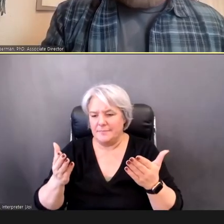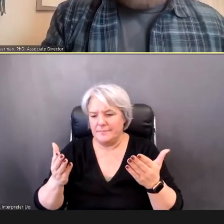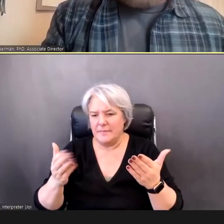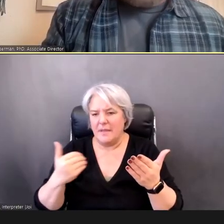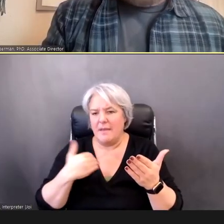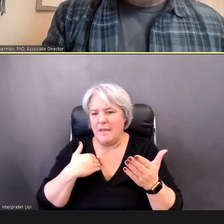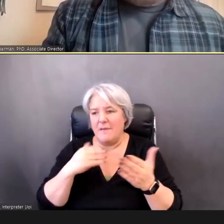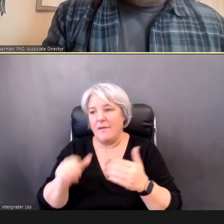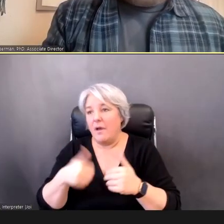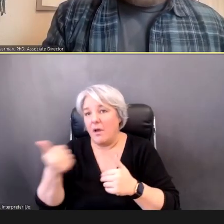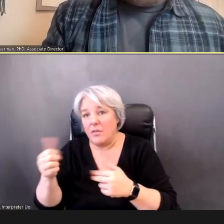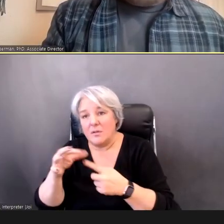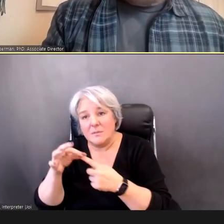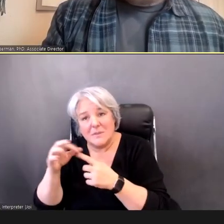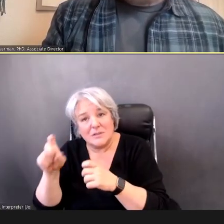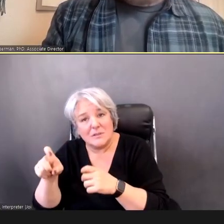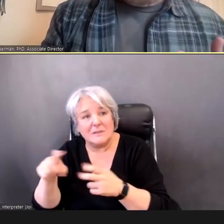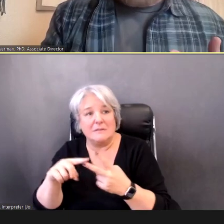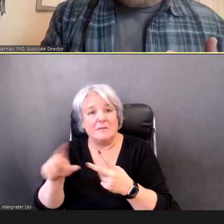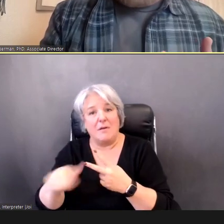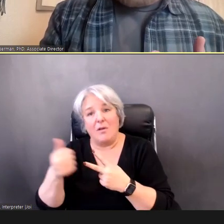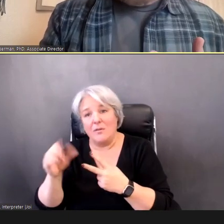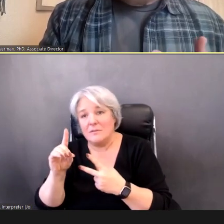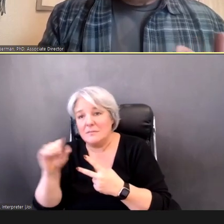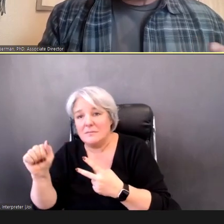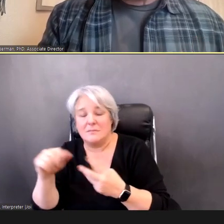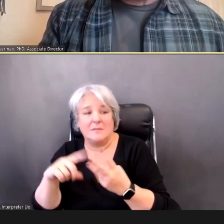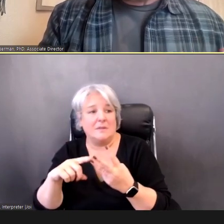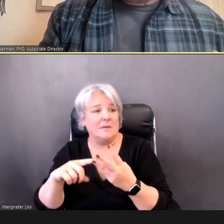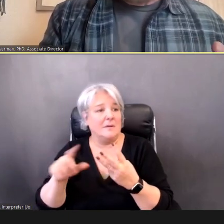disabilities, or even language differences.